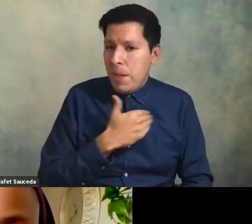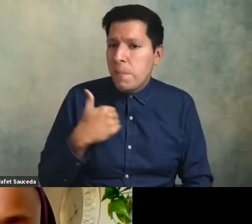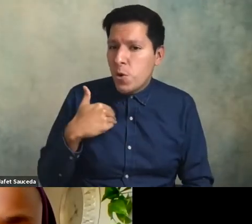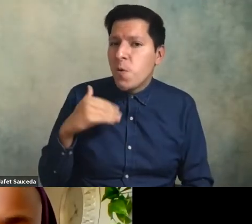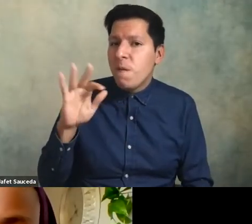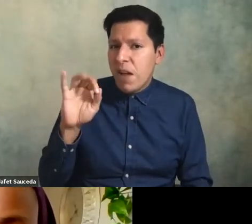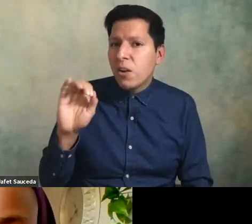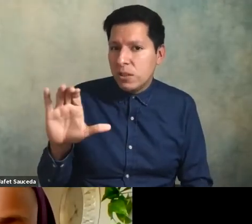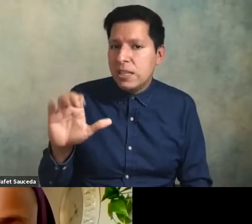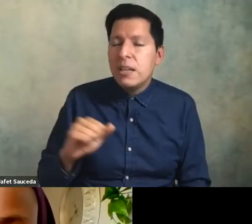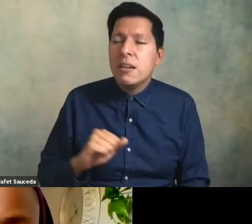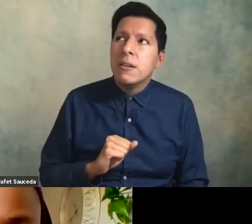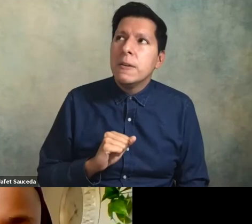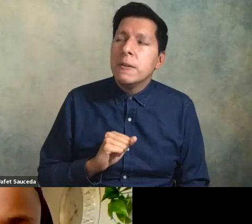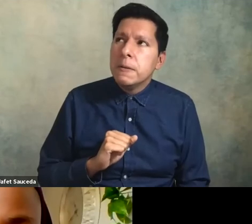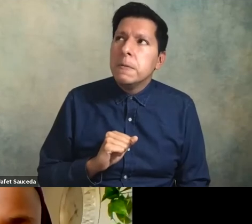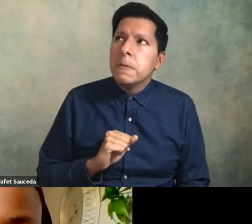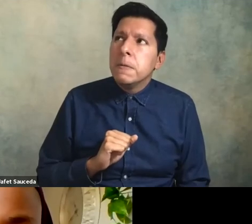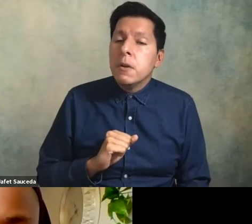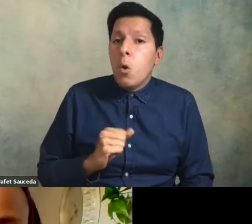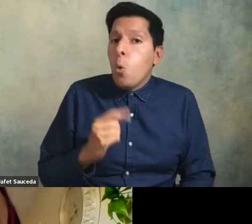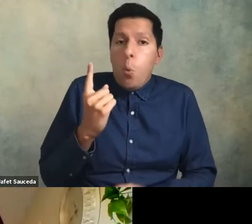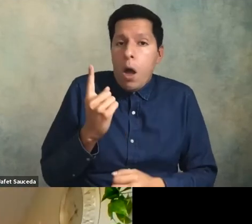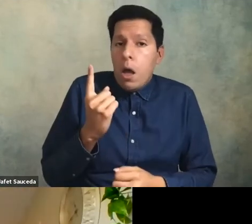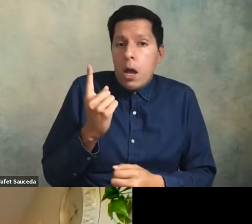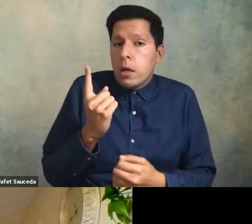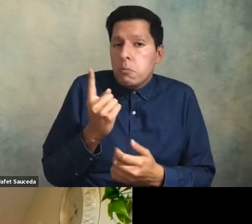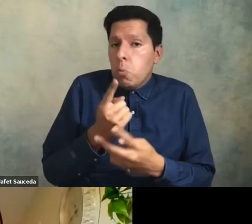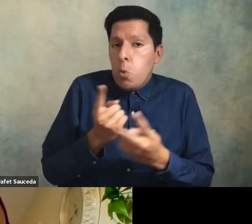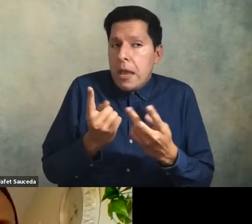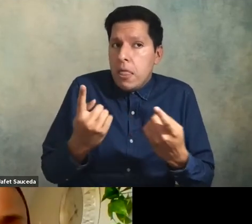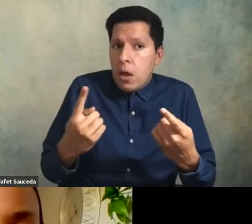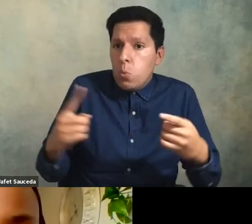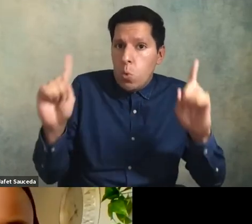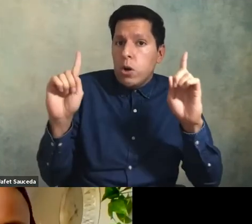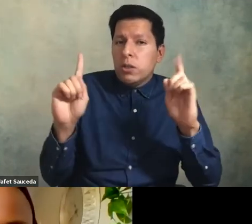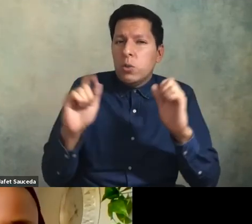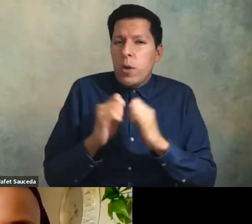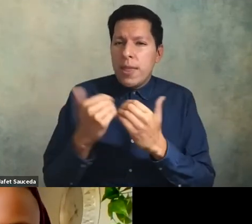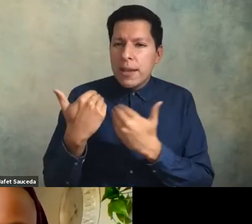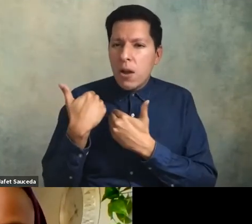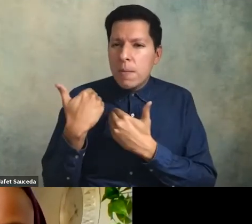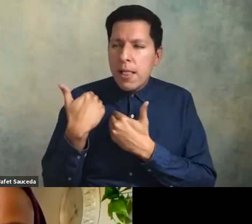um one thing that works really well as it pertains to accountability is when